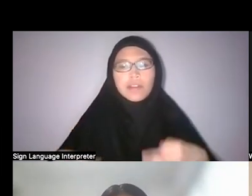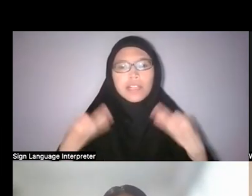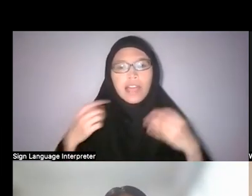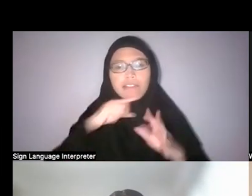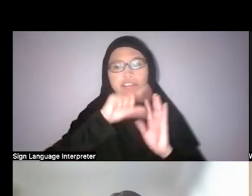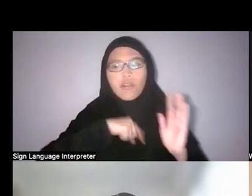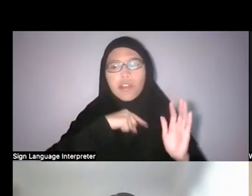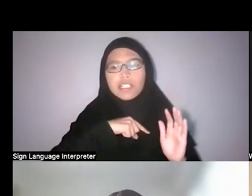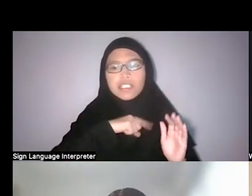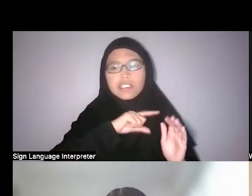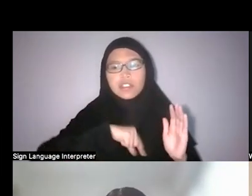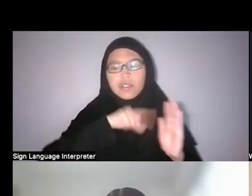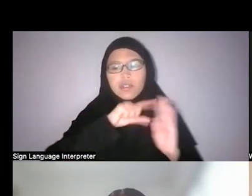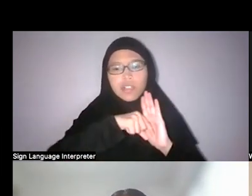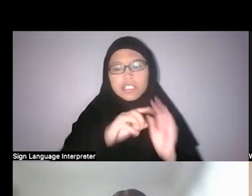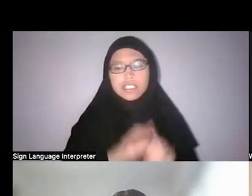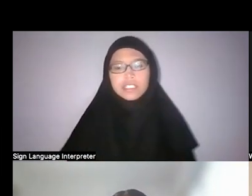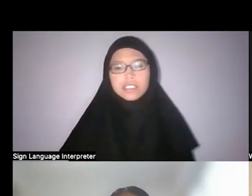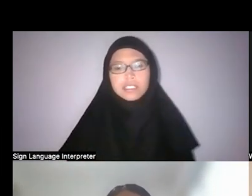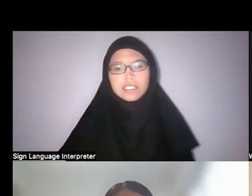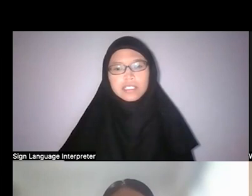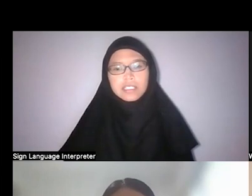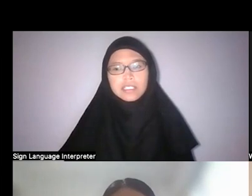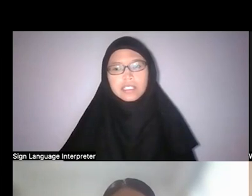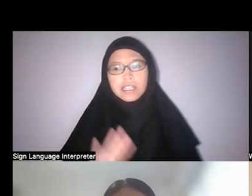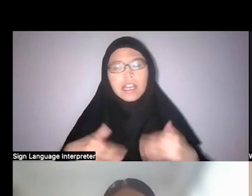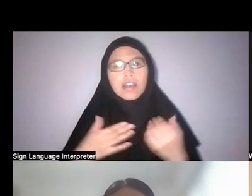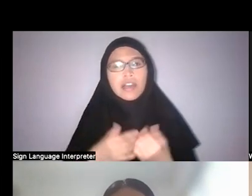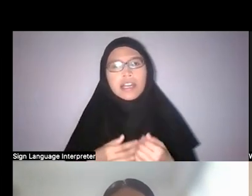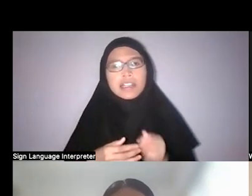how I tried to get around this problem